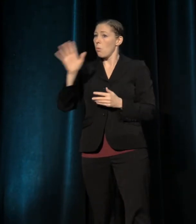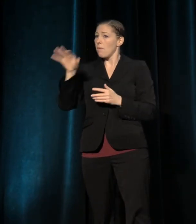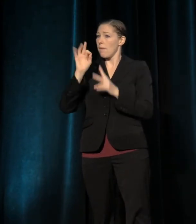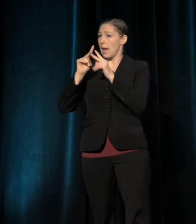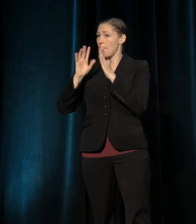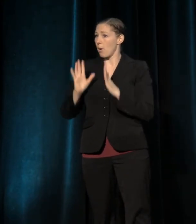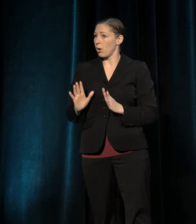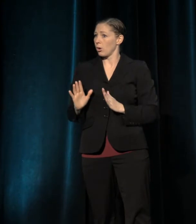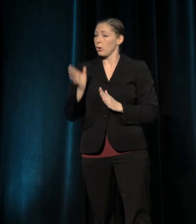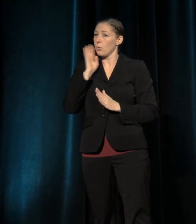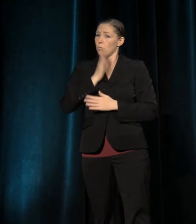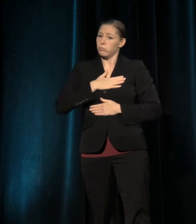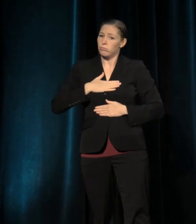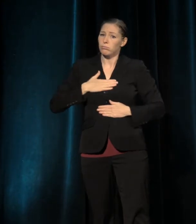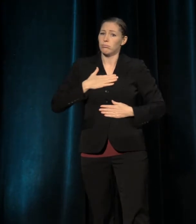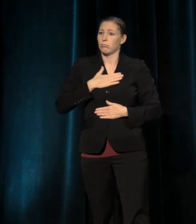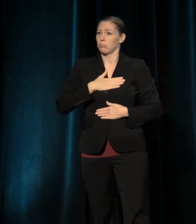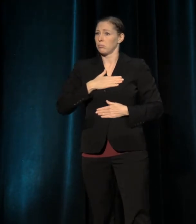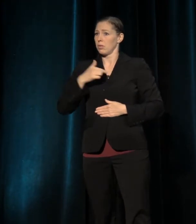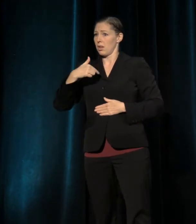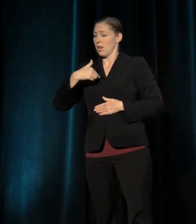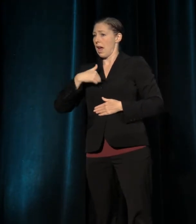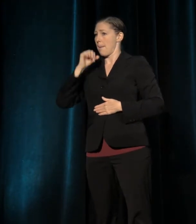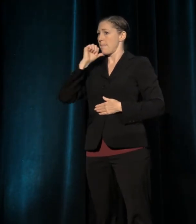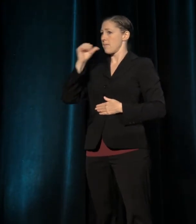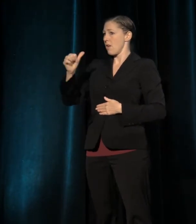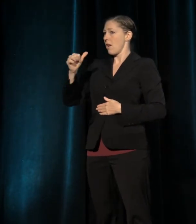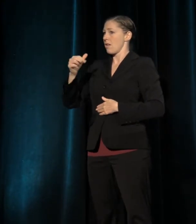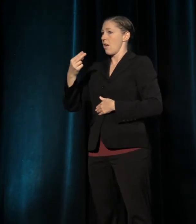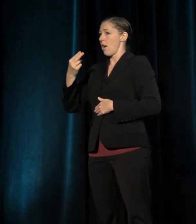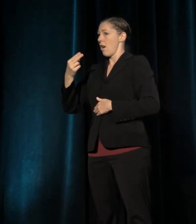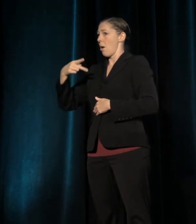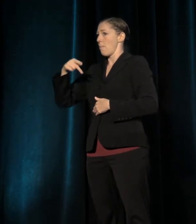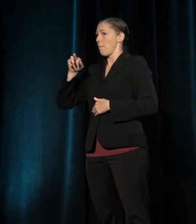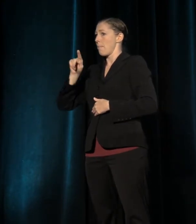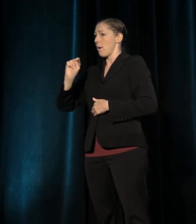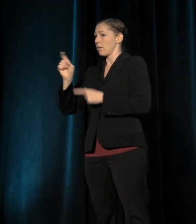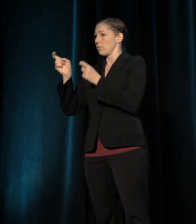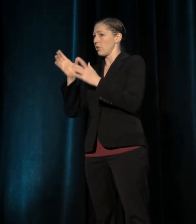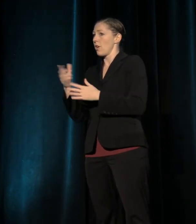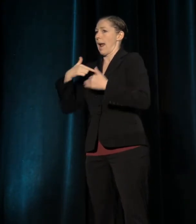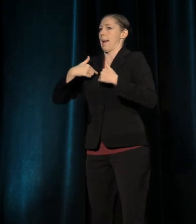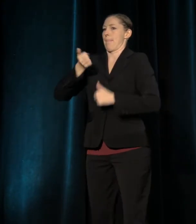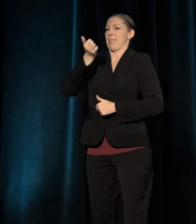that I am not an arts manager, I am a theater manager? Will I find someone who understands